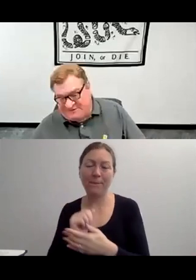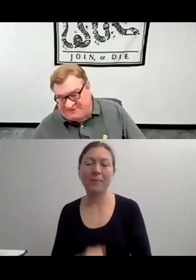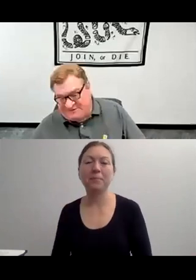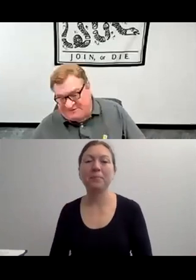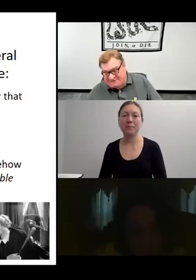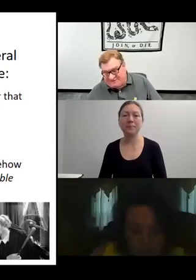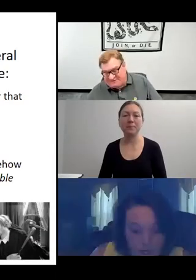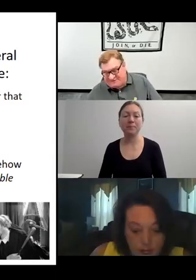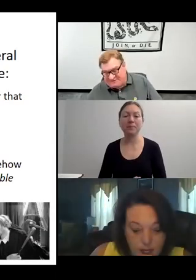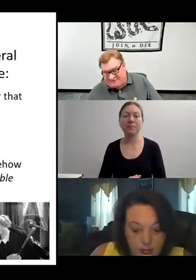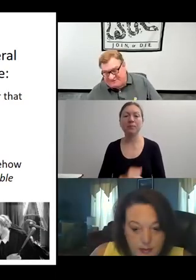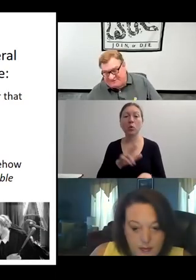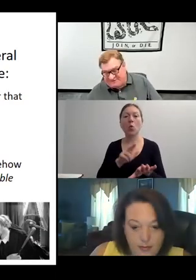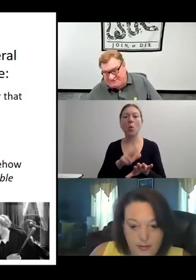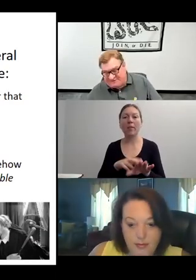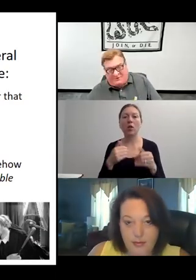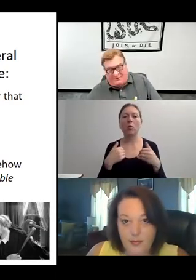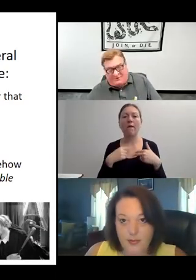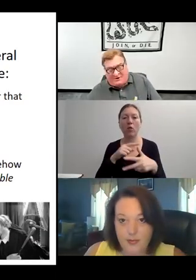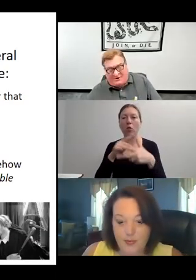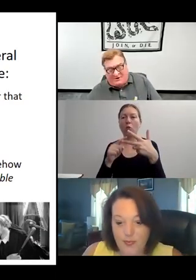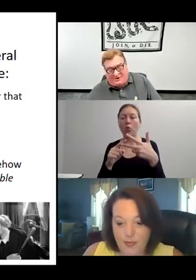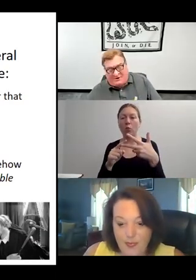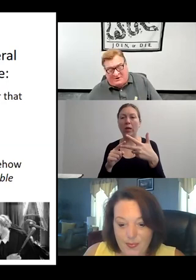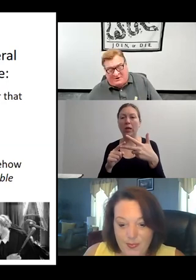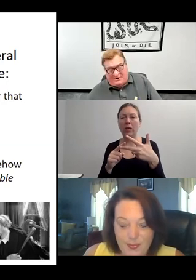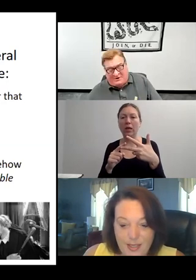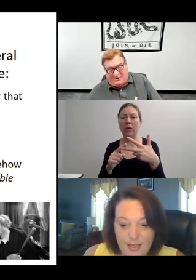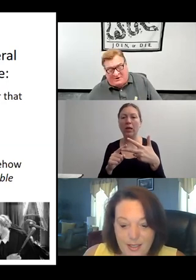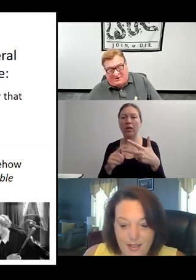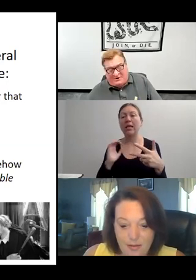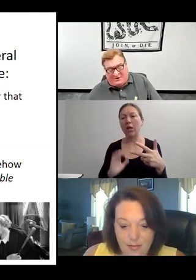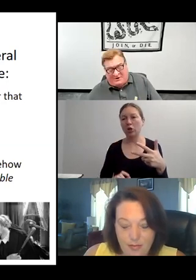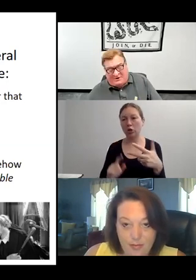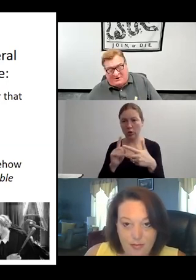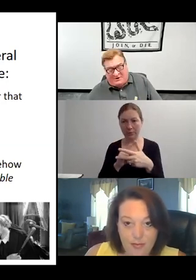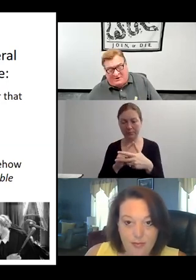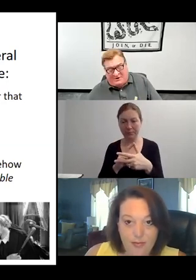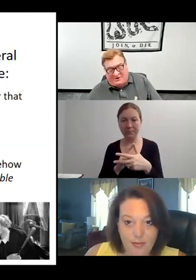THE BEST IS THE MAN WITH THE GOLDEN EYE.